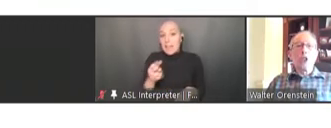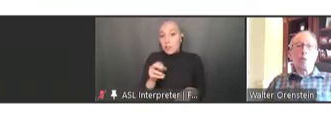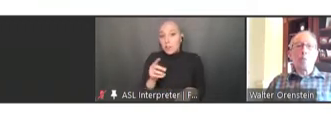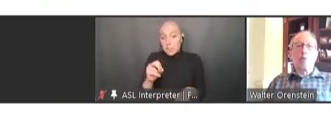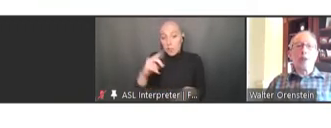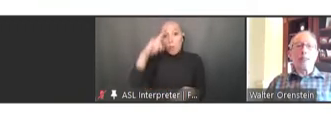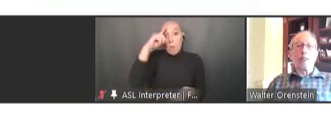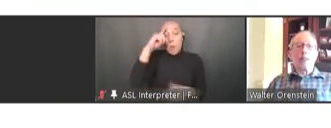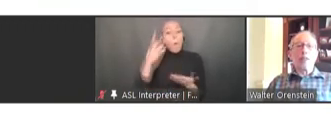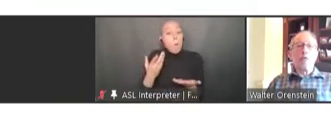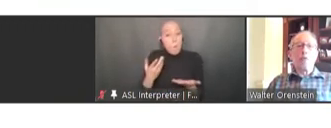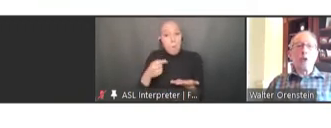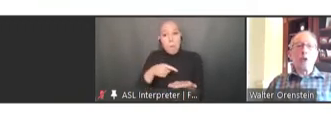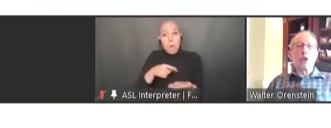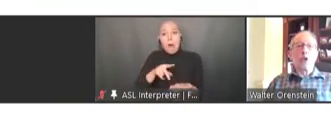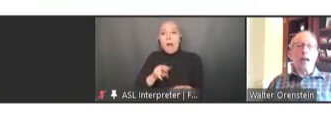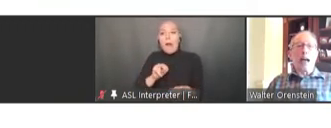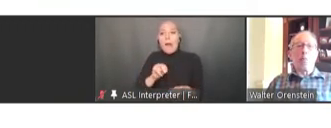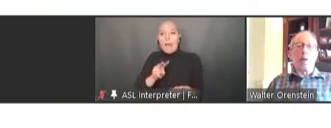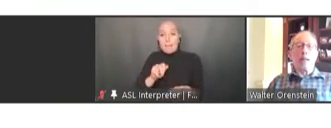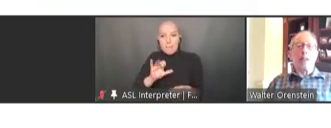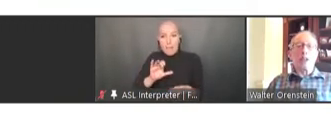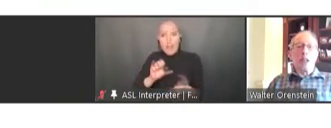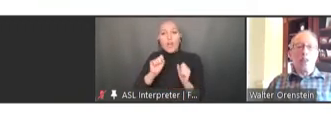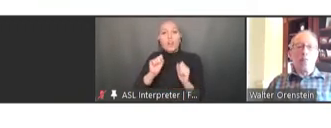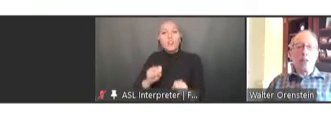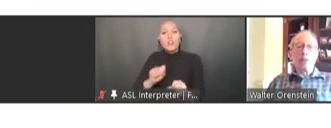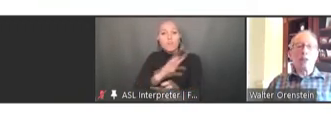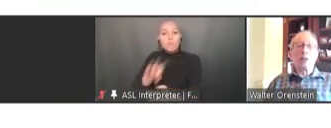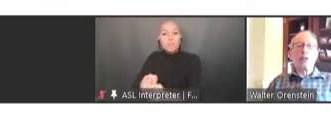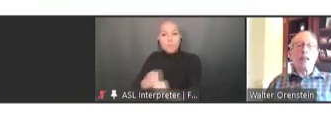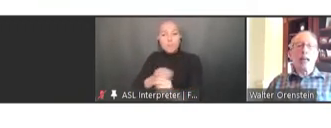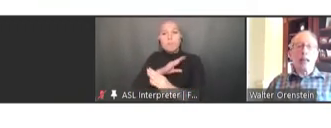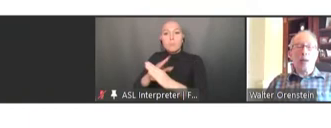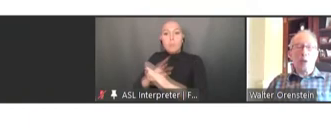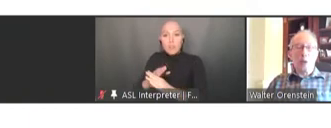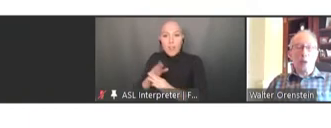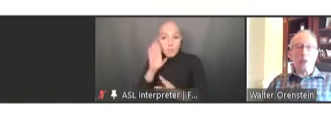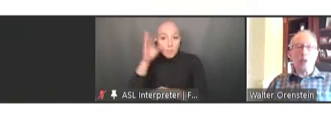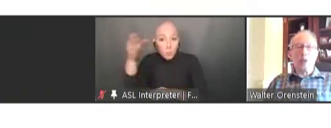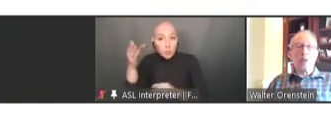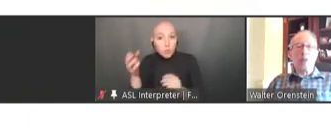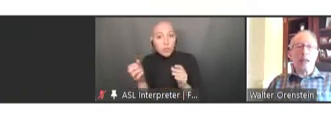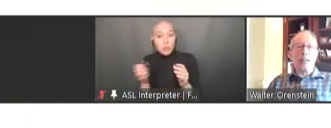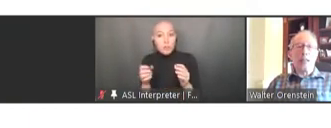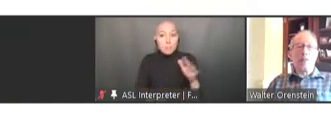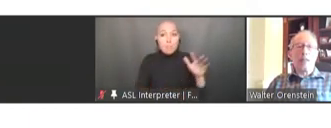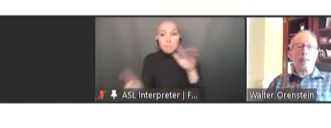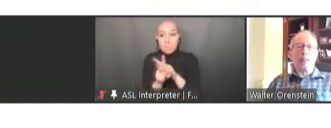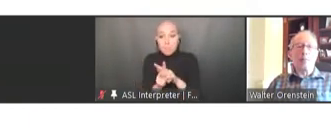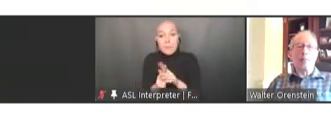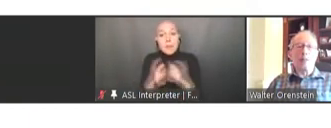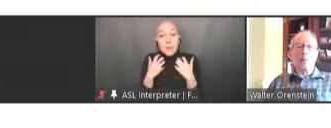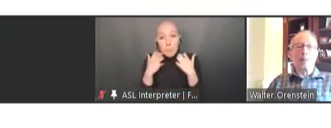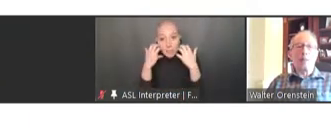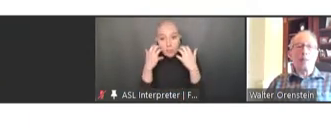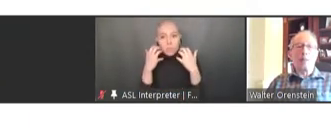to preventing future outbreaks of measles at a resurgence and other vaccine preventable disease.